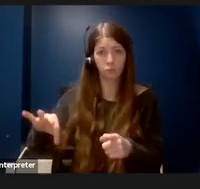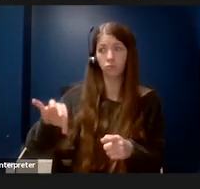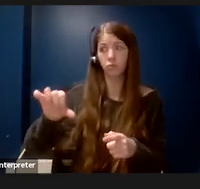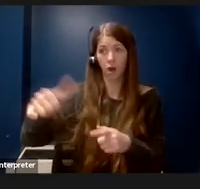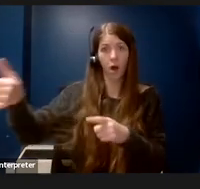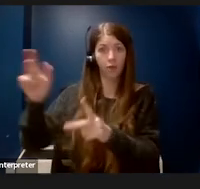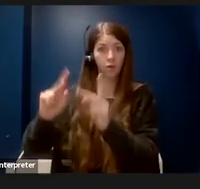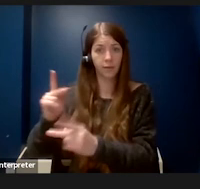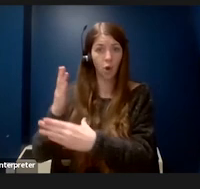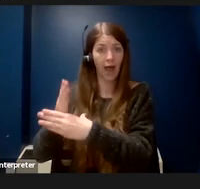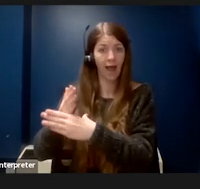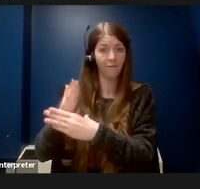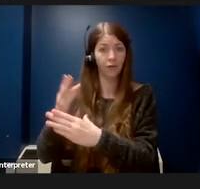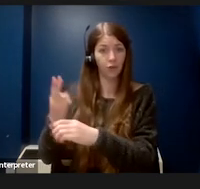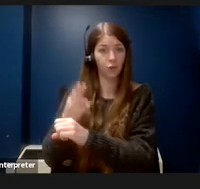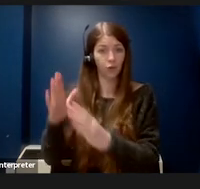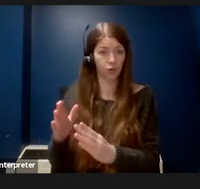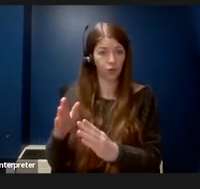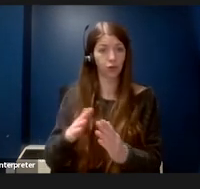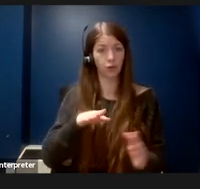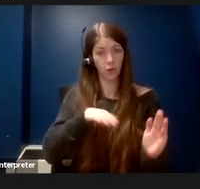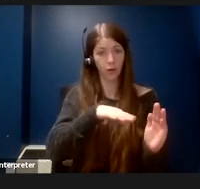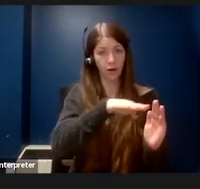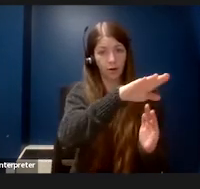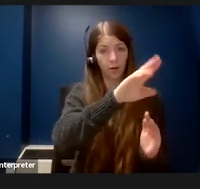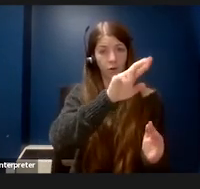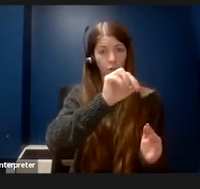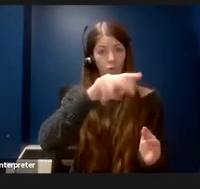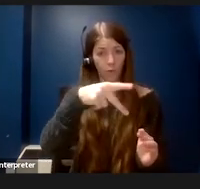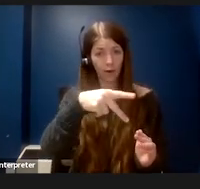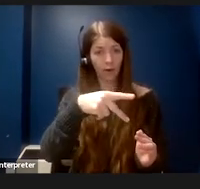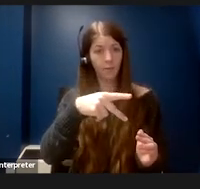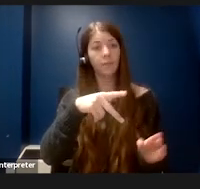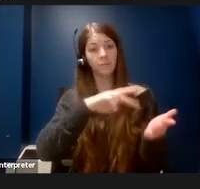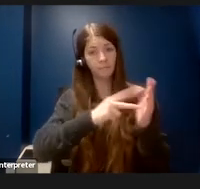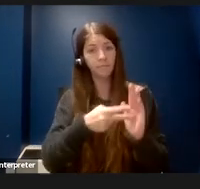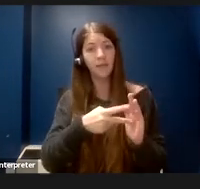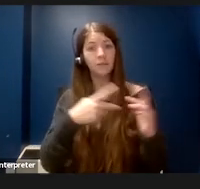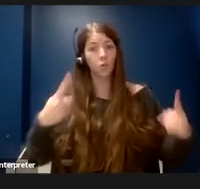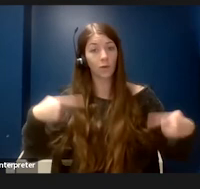A ramp and automatic door allows a person who uses a wheelchair to enter a space.